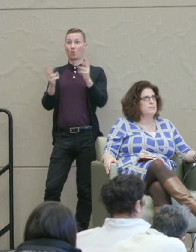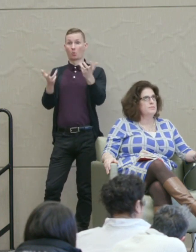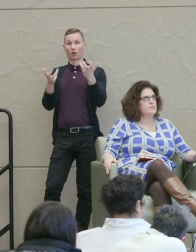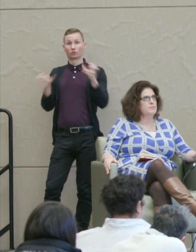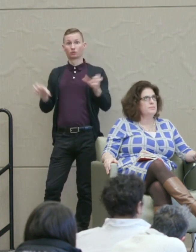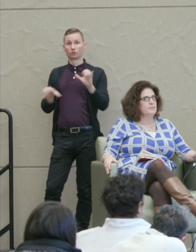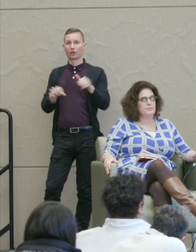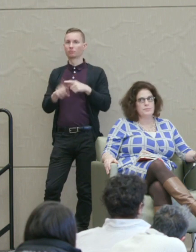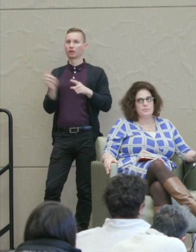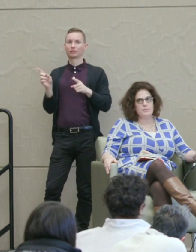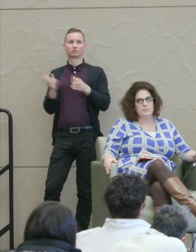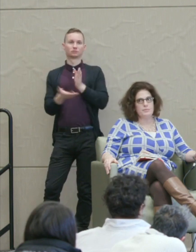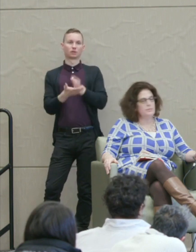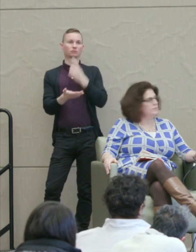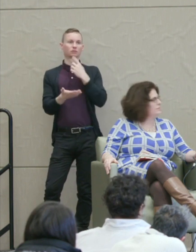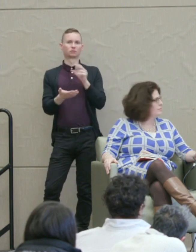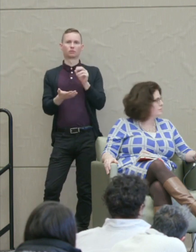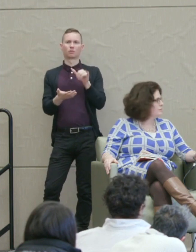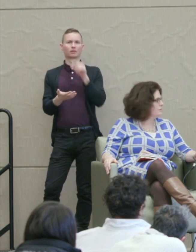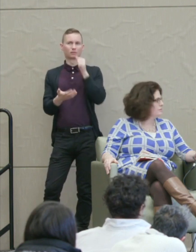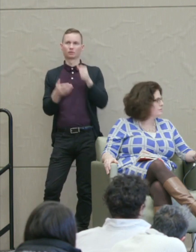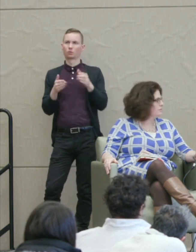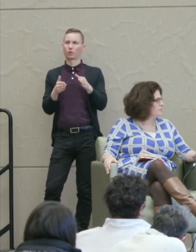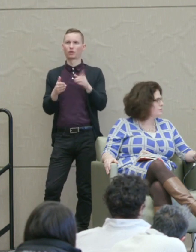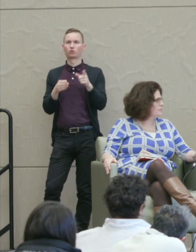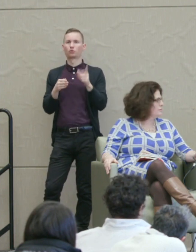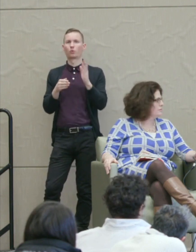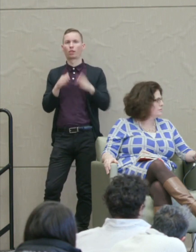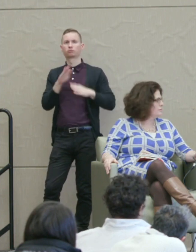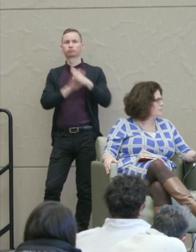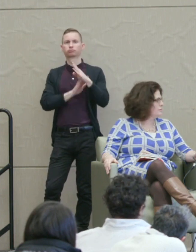And he stopped that because he thought that's not the way you build a nation.